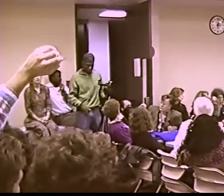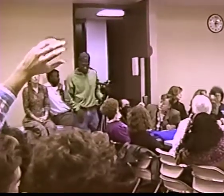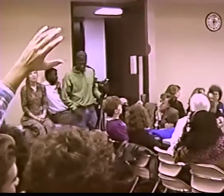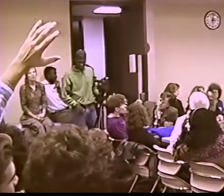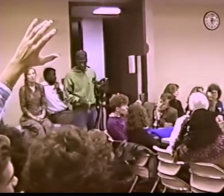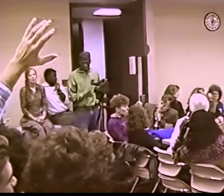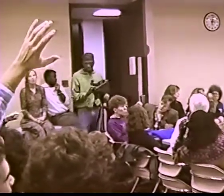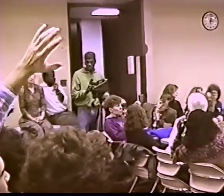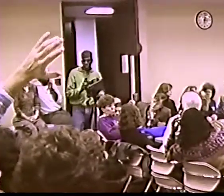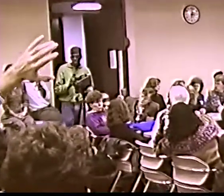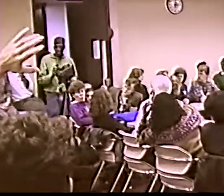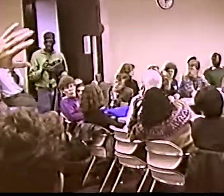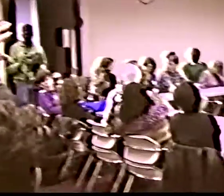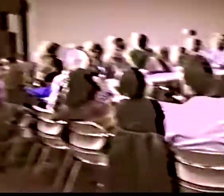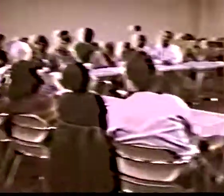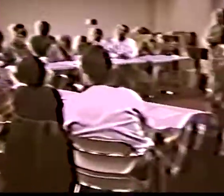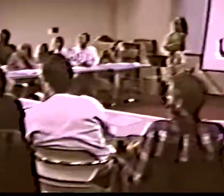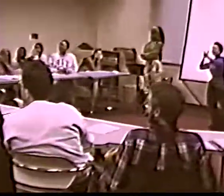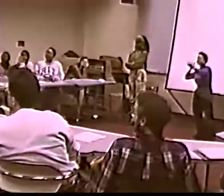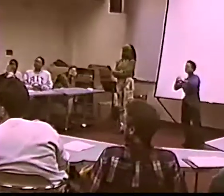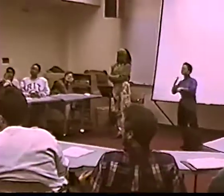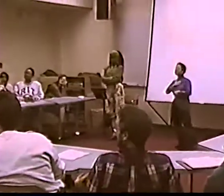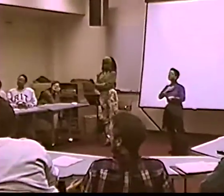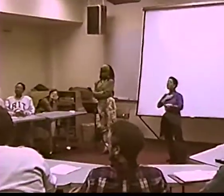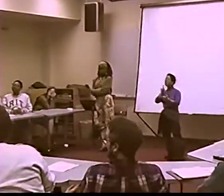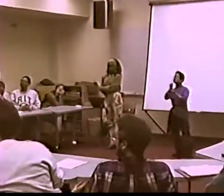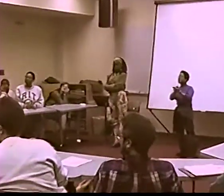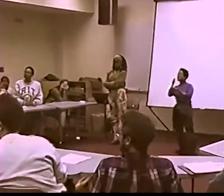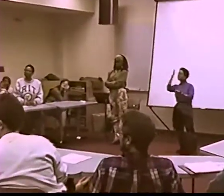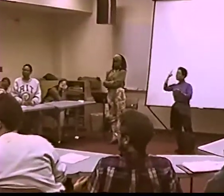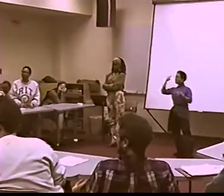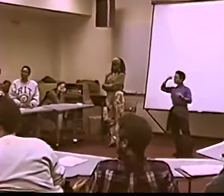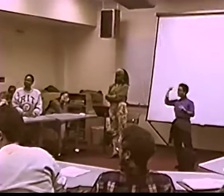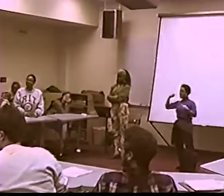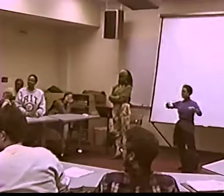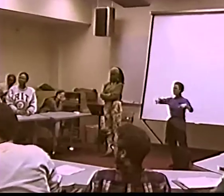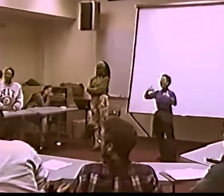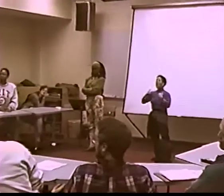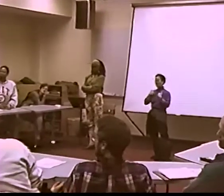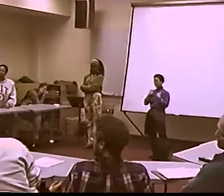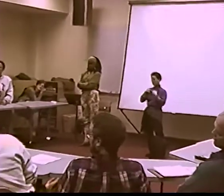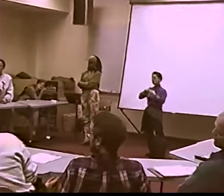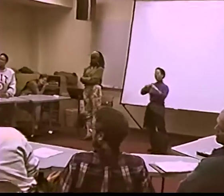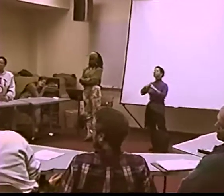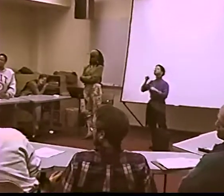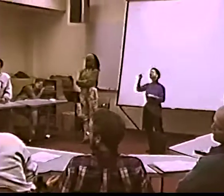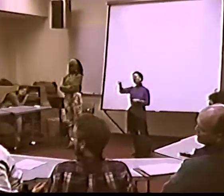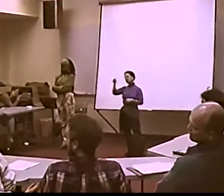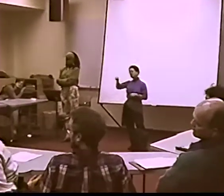I DON'T LIVE WITH MY FATHER. I LIVE WITH MY MOTHER. YOU KNOW, THEY RAISED ME. MAYBE YOU CAN GO-- MAYBE YOU CAN ACCESS...